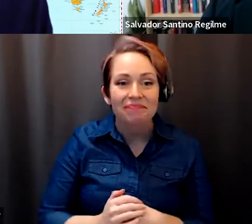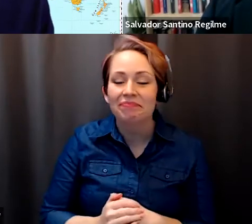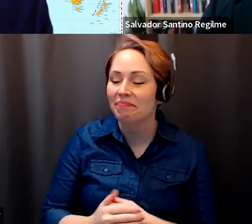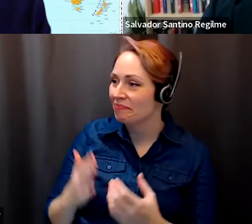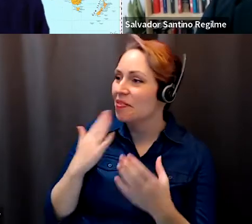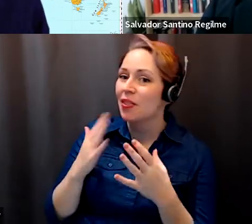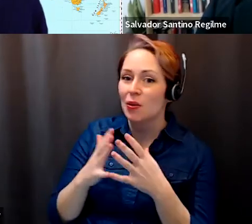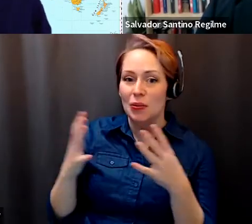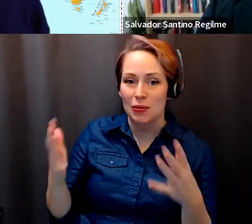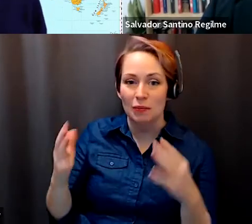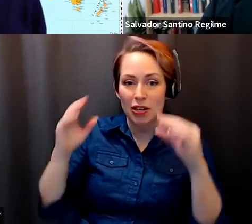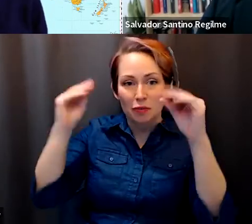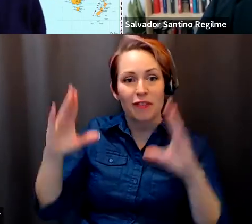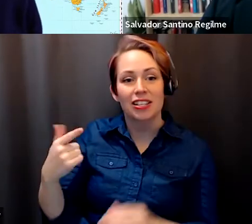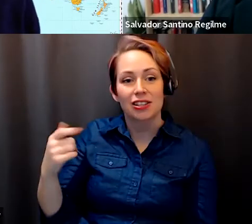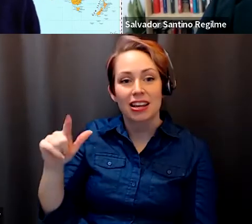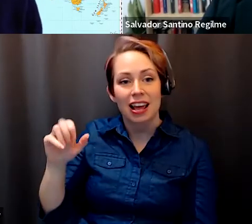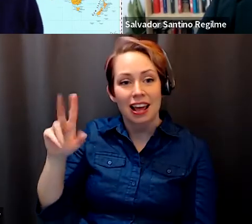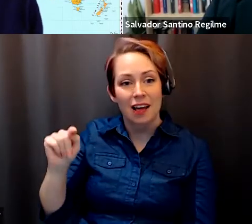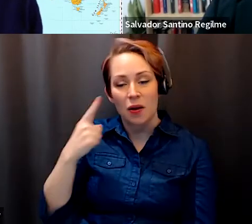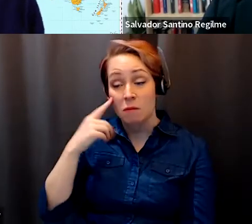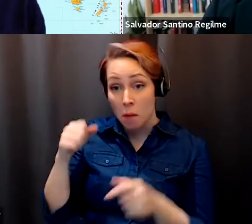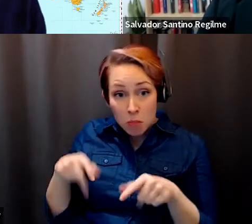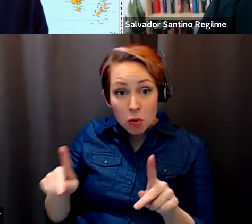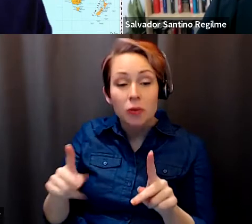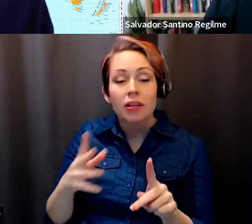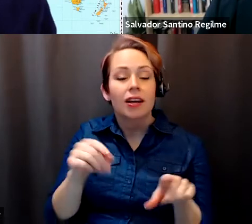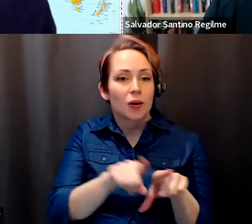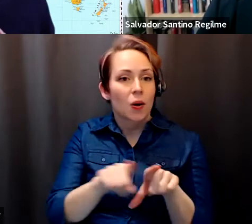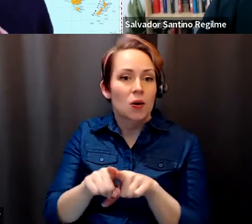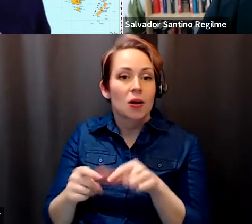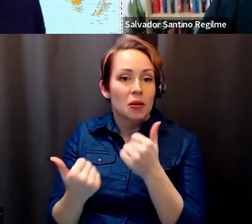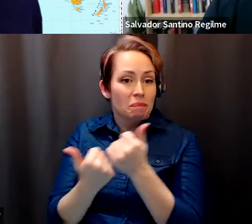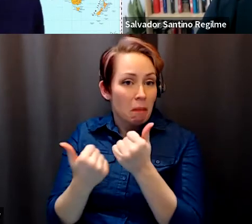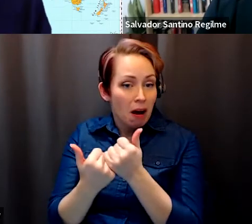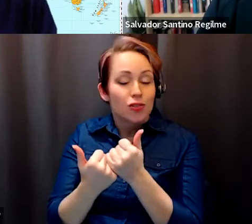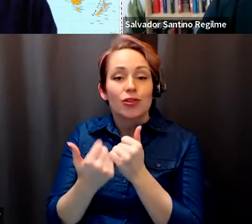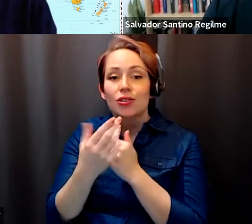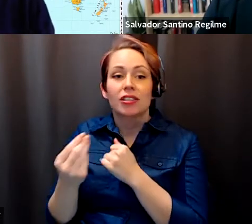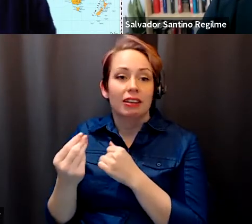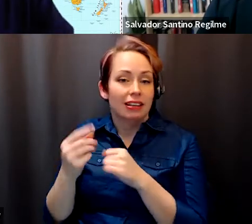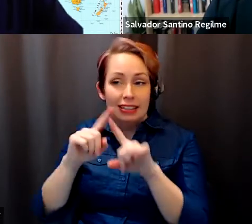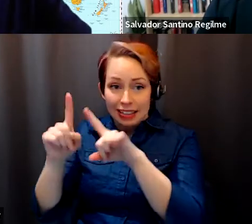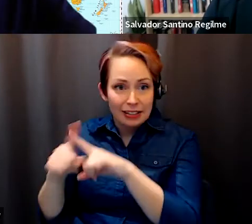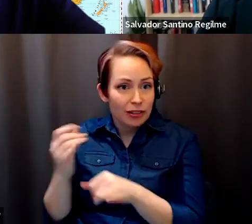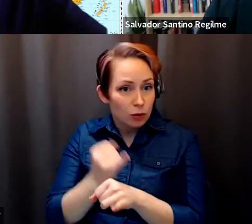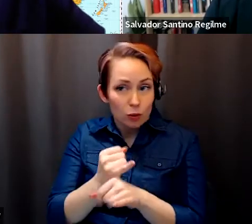Salvador Santino Regilme: Professor gather for the opportunity, and also to the sponsors and institutions and departments within the University of Tennessee for making.